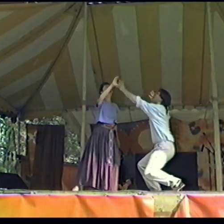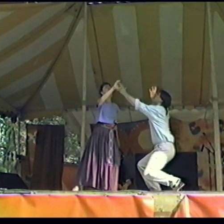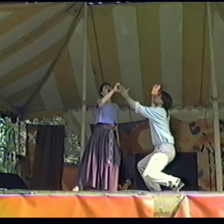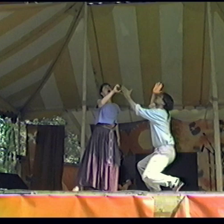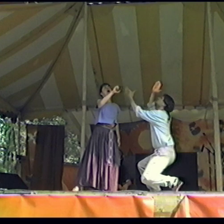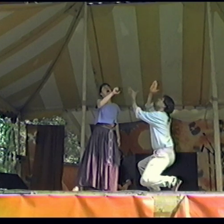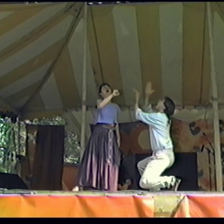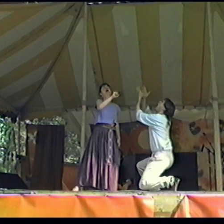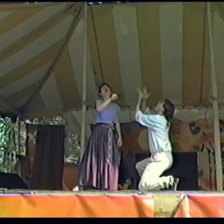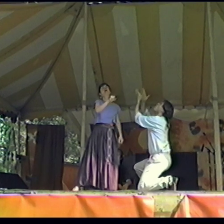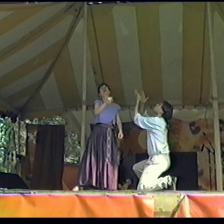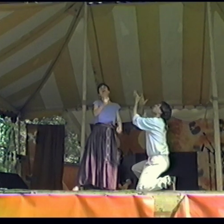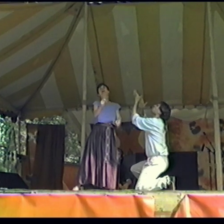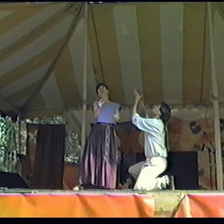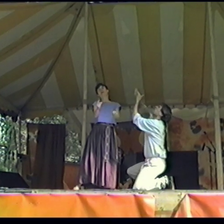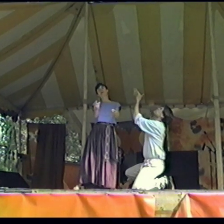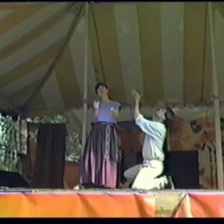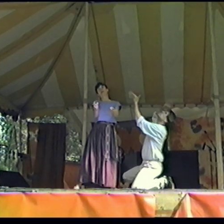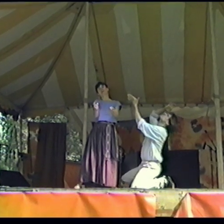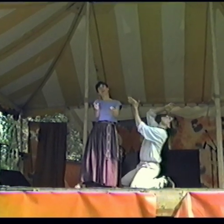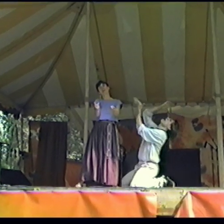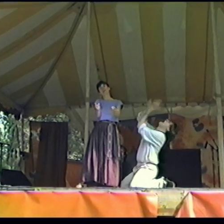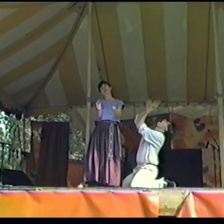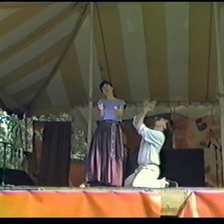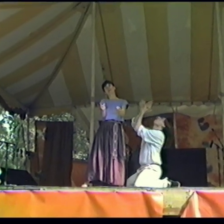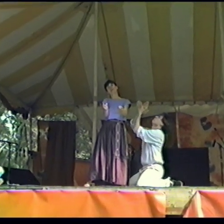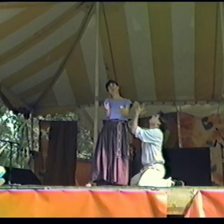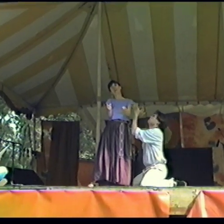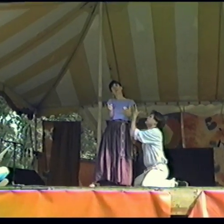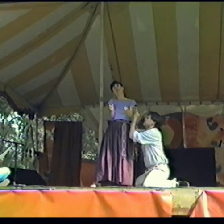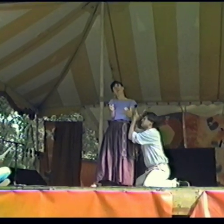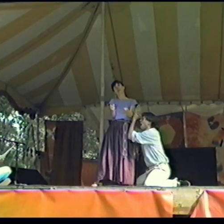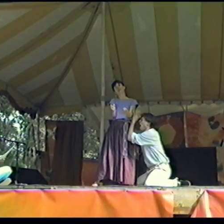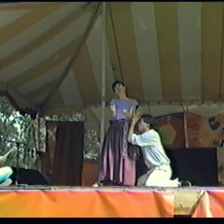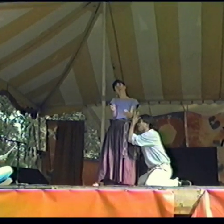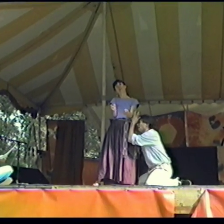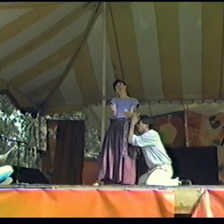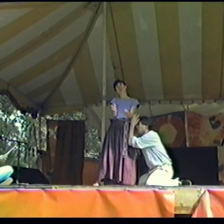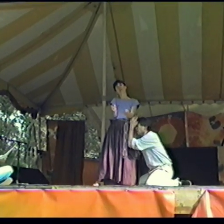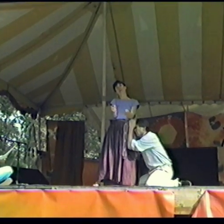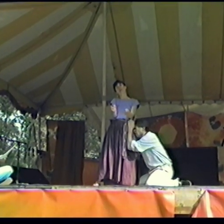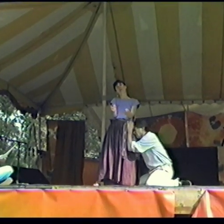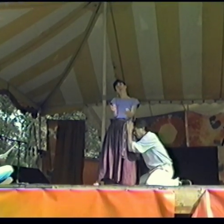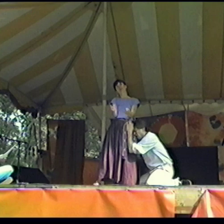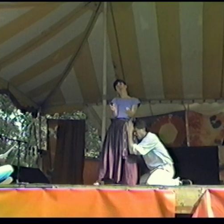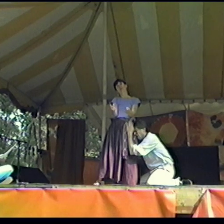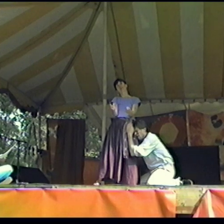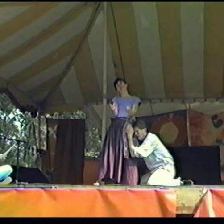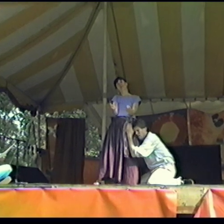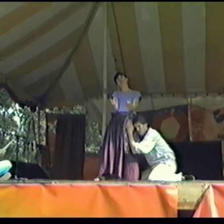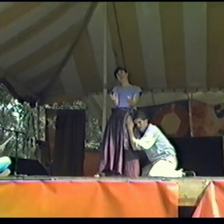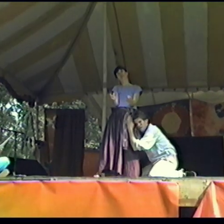But it was all in my mind Stop, stop, stop, stop